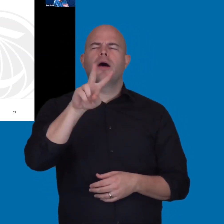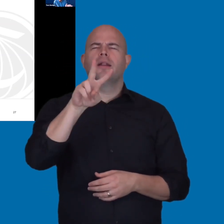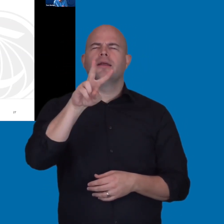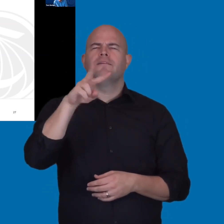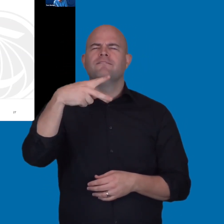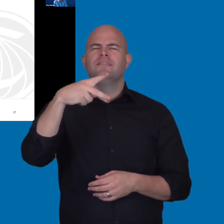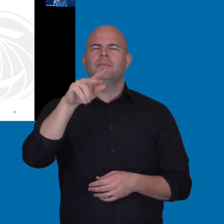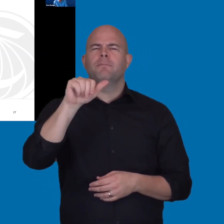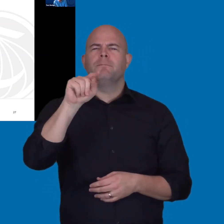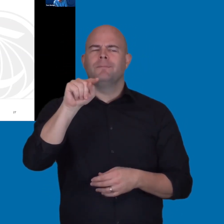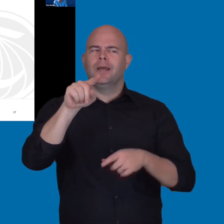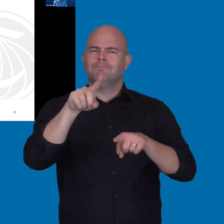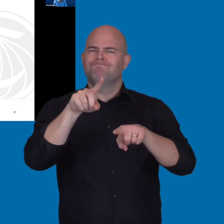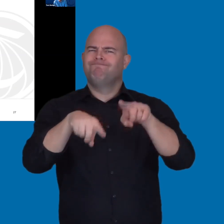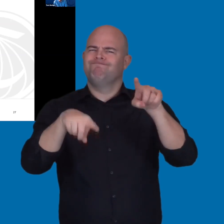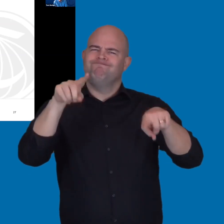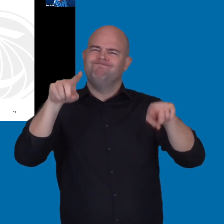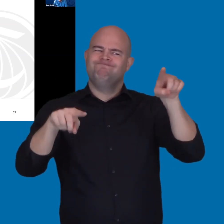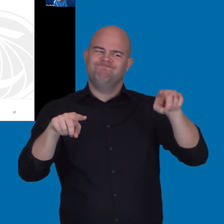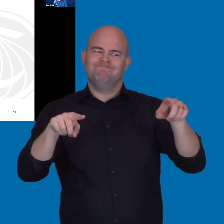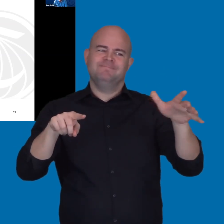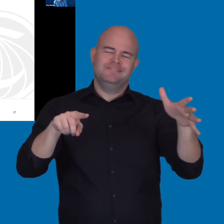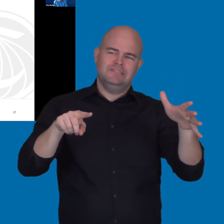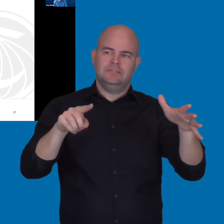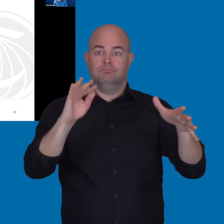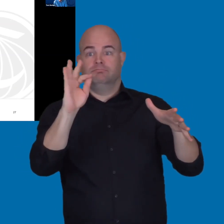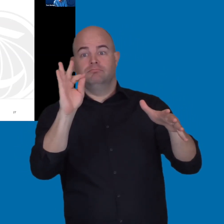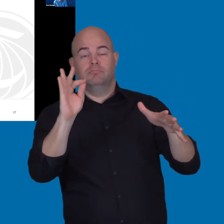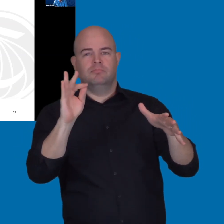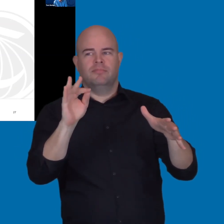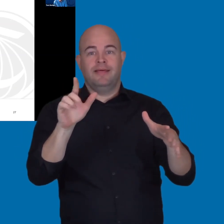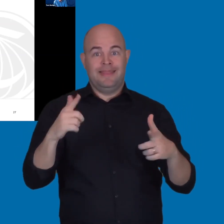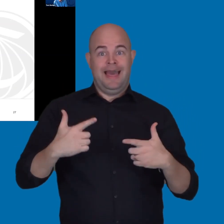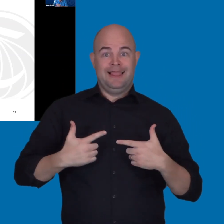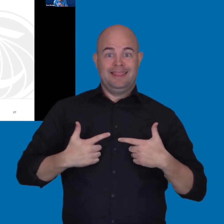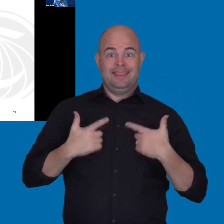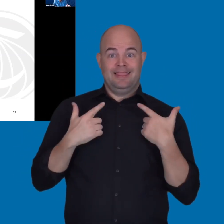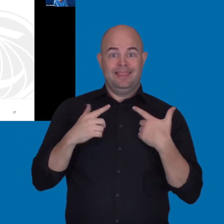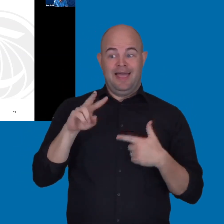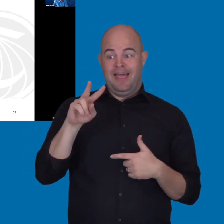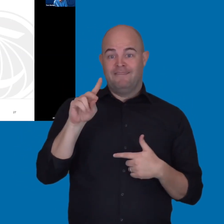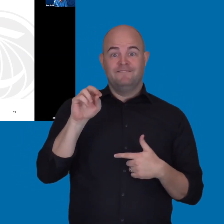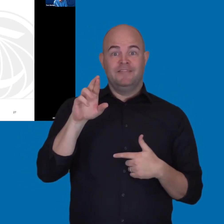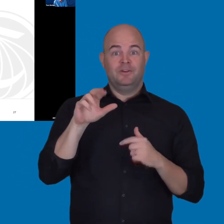Some didn't. Or the quality of the VPATs was differing amongst the vendors,